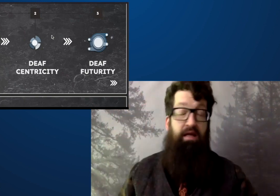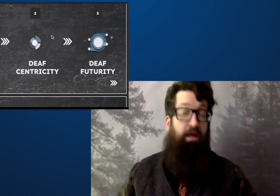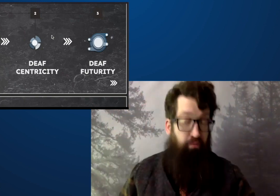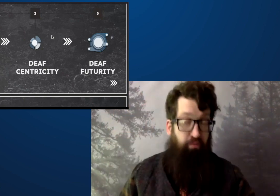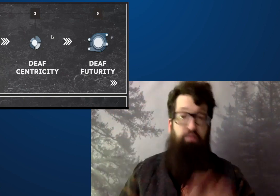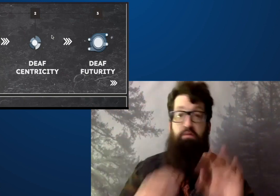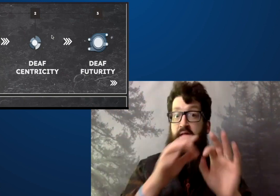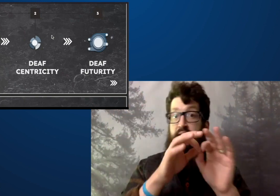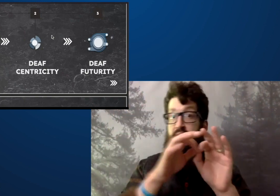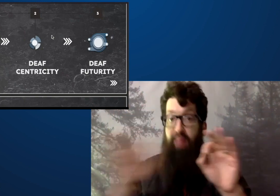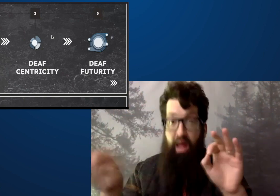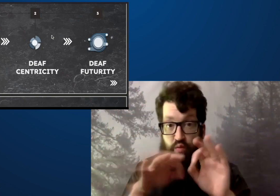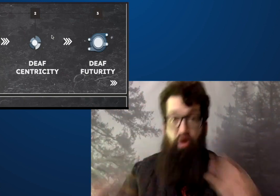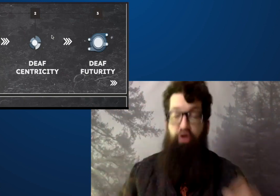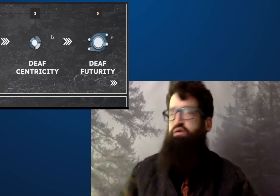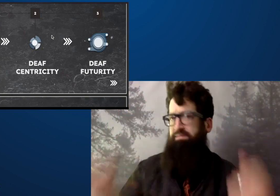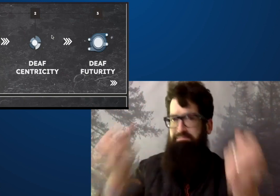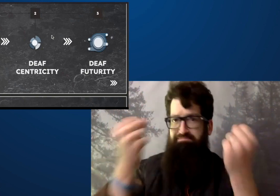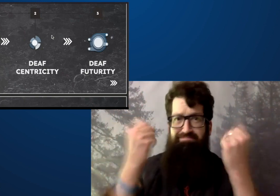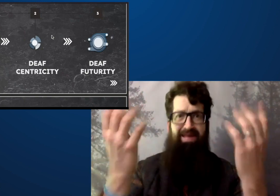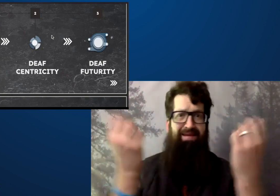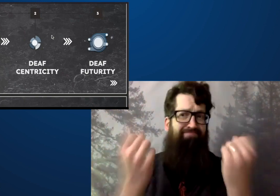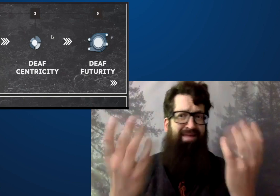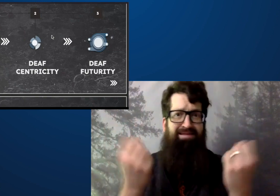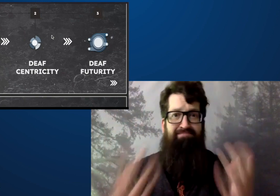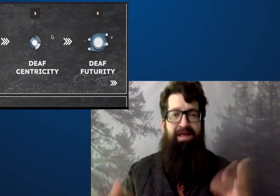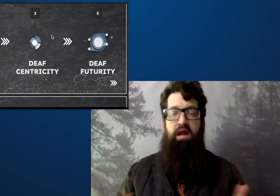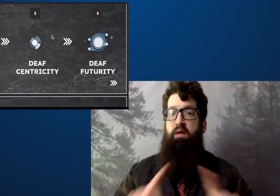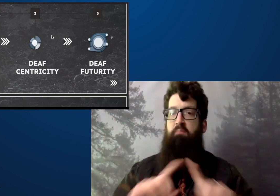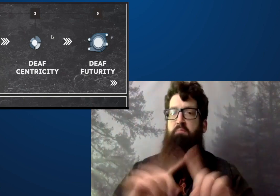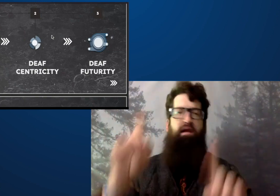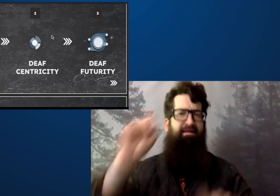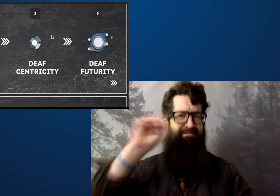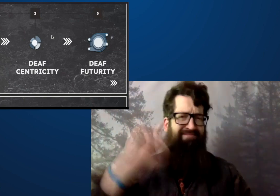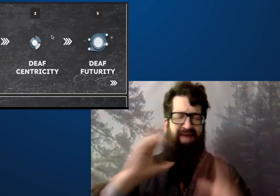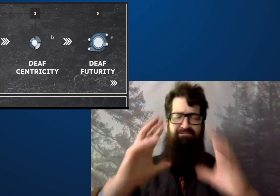There's race, there's disability, there's language.